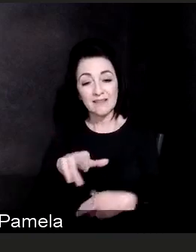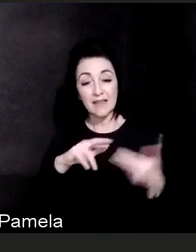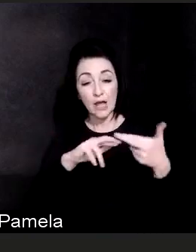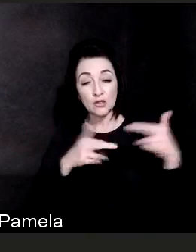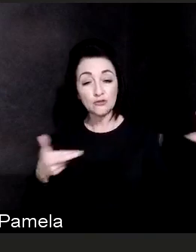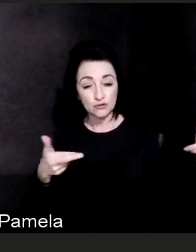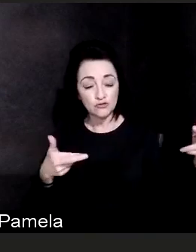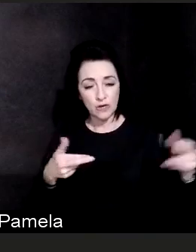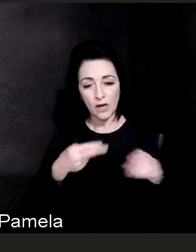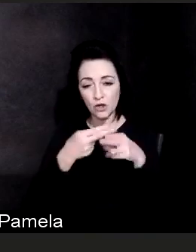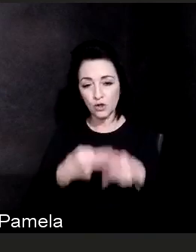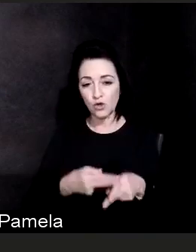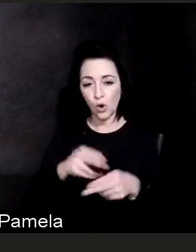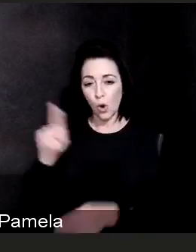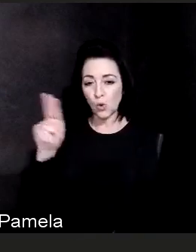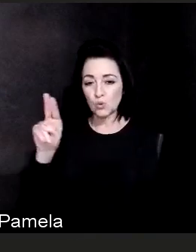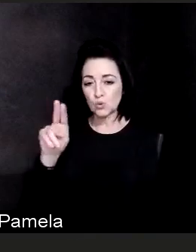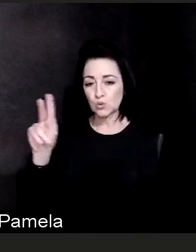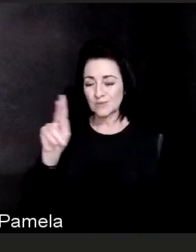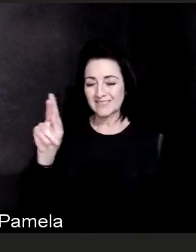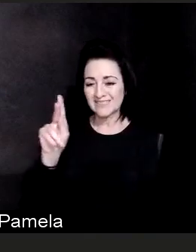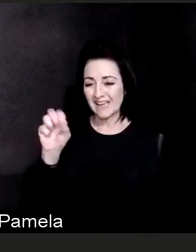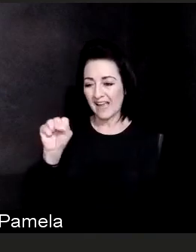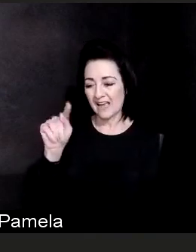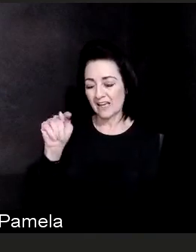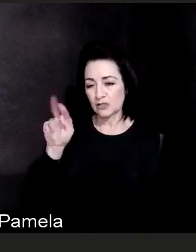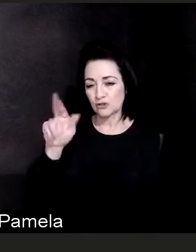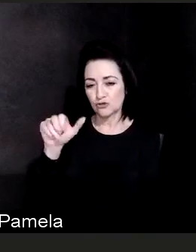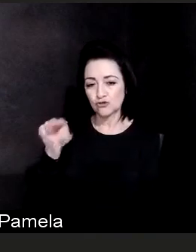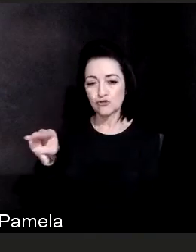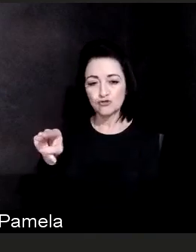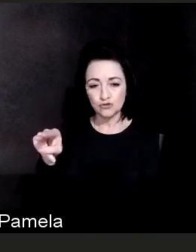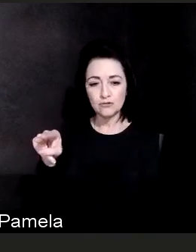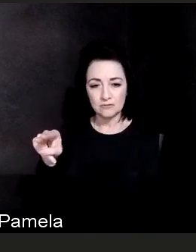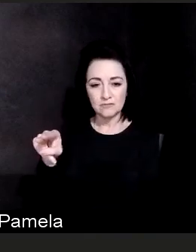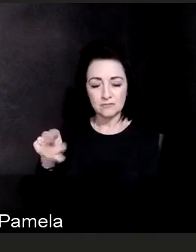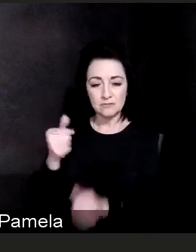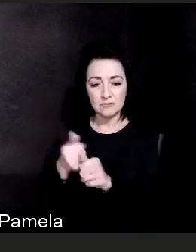which its official strain is B as in boy, 117.